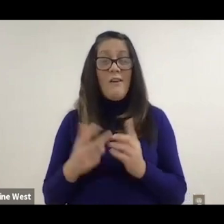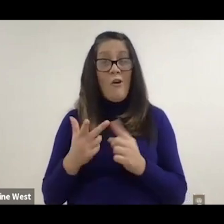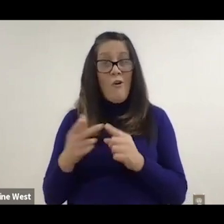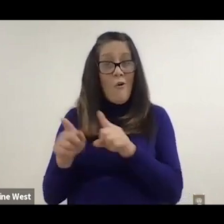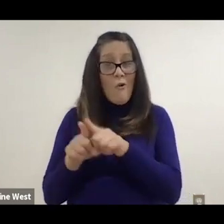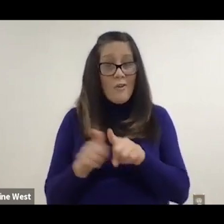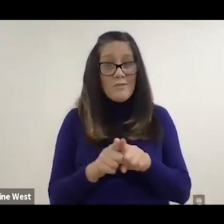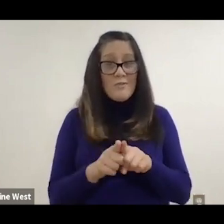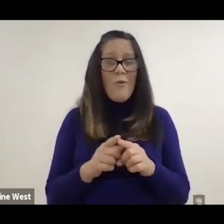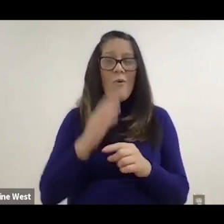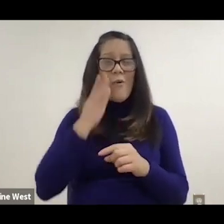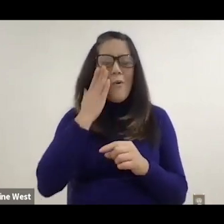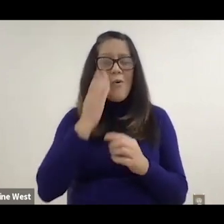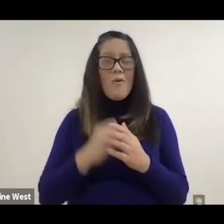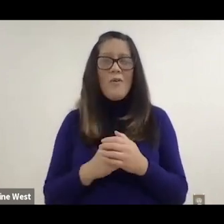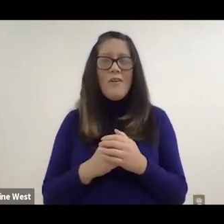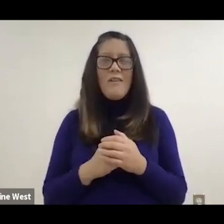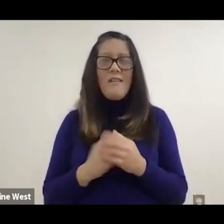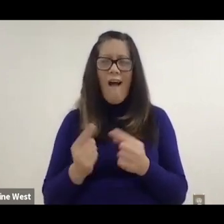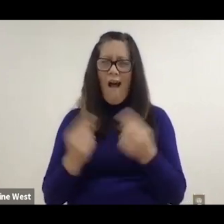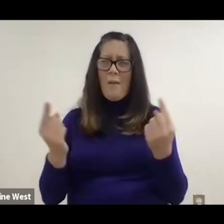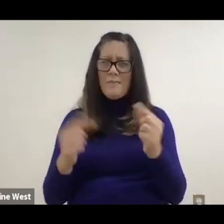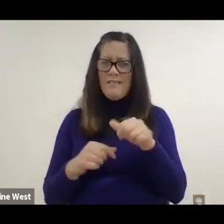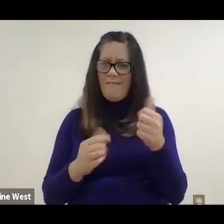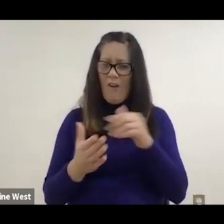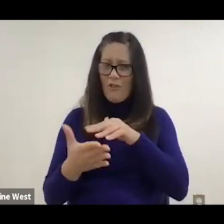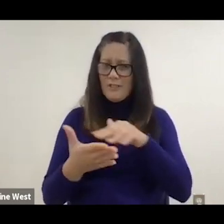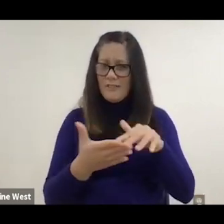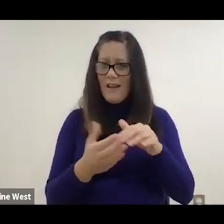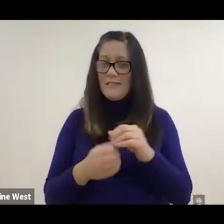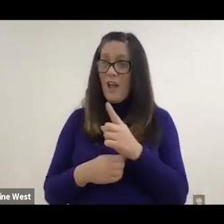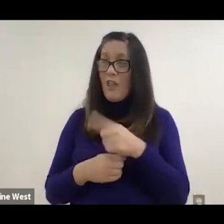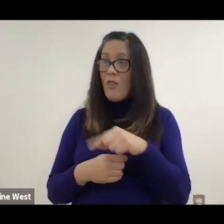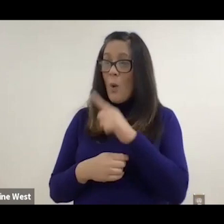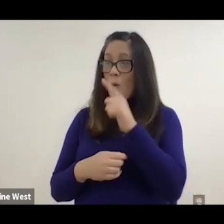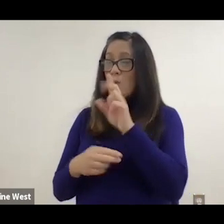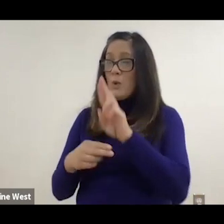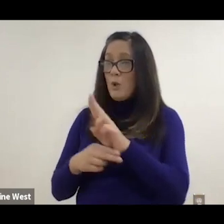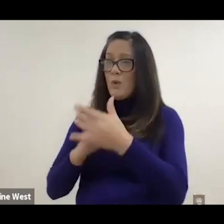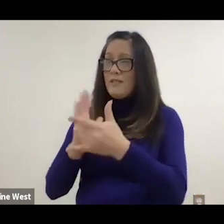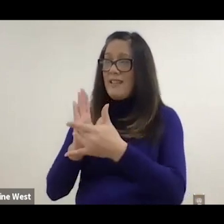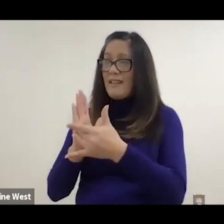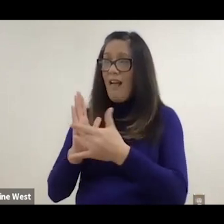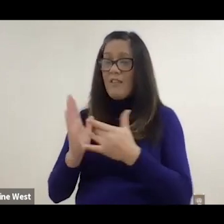Another studies is that the engaged population actually tended